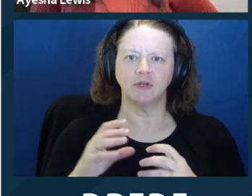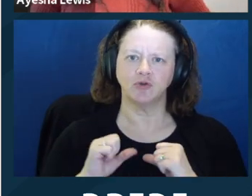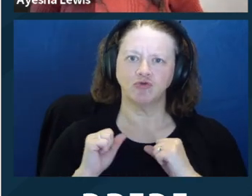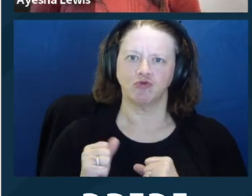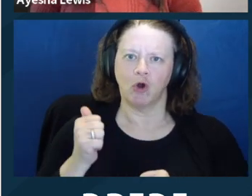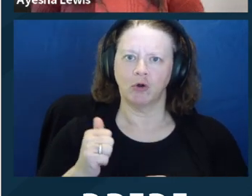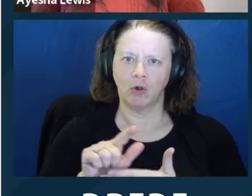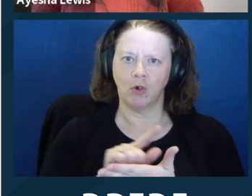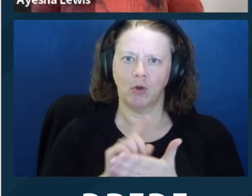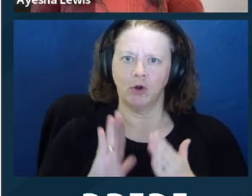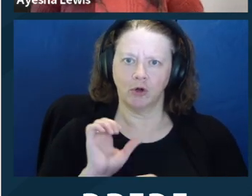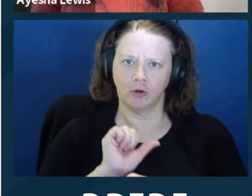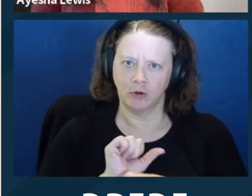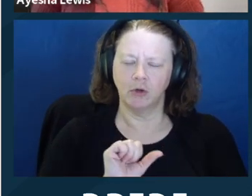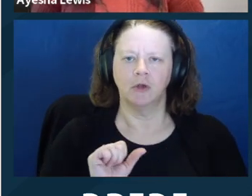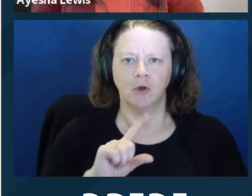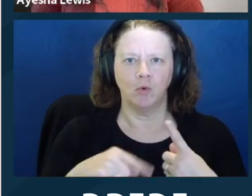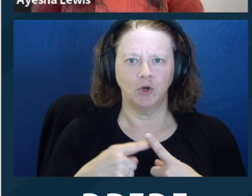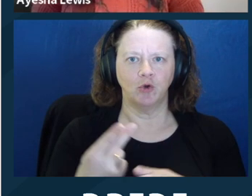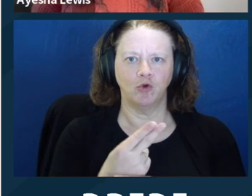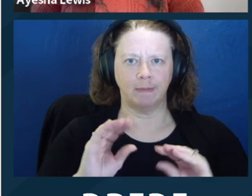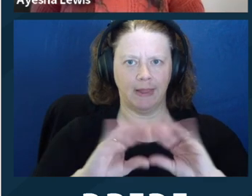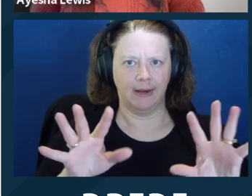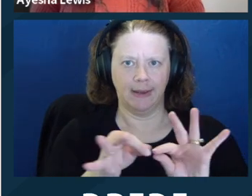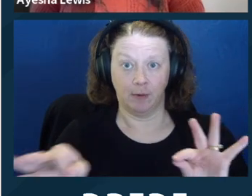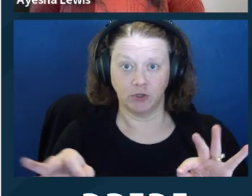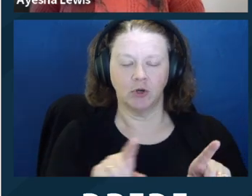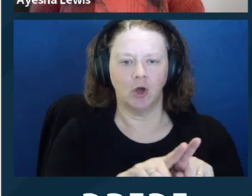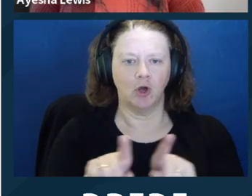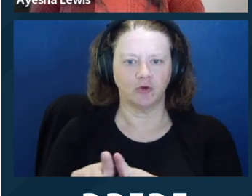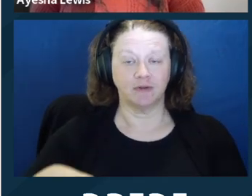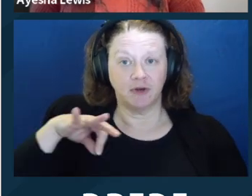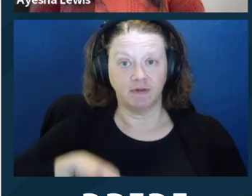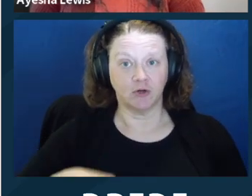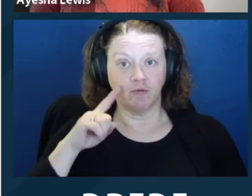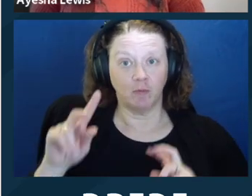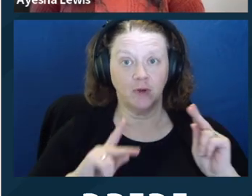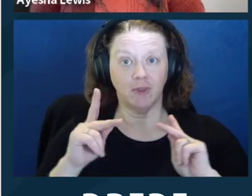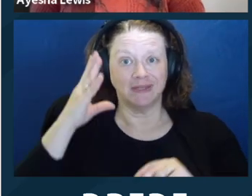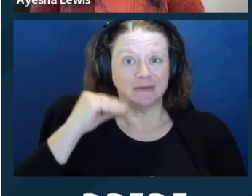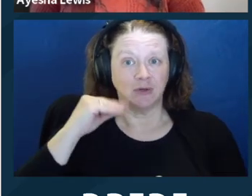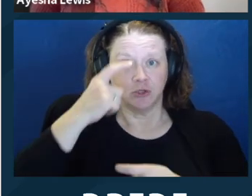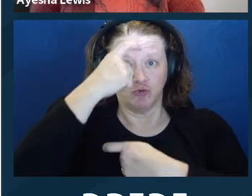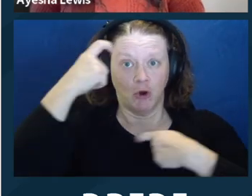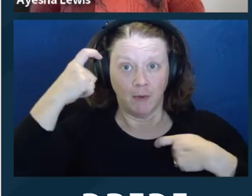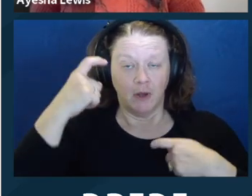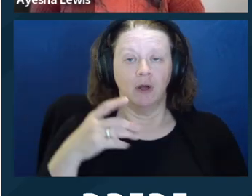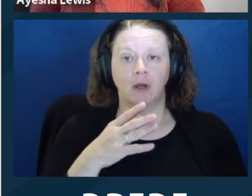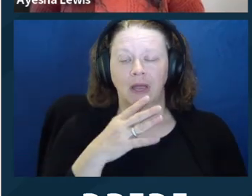experiencing trauma, information overload, drug or alcohol withdrawal or great transition.